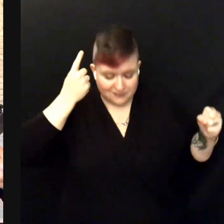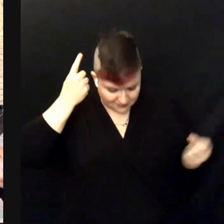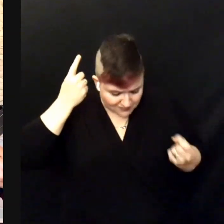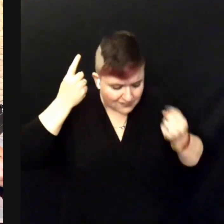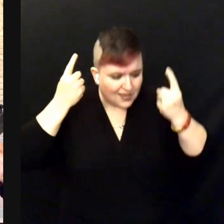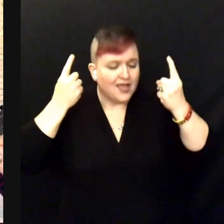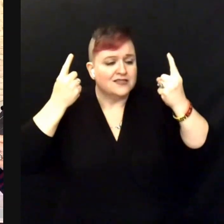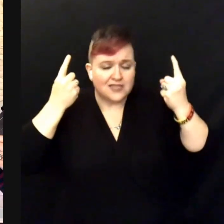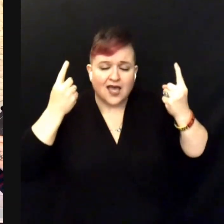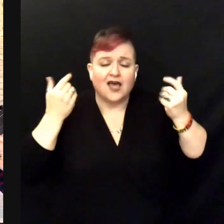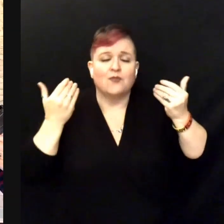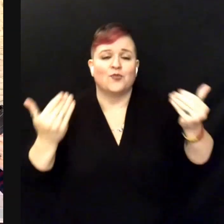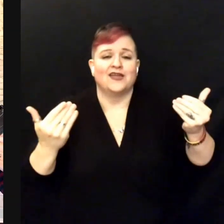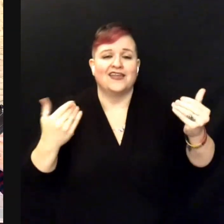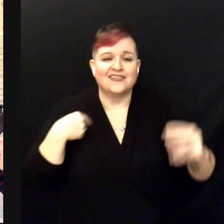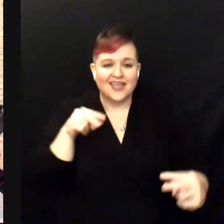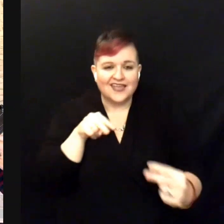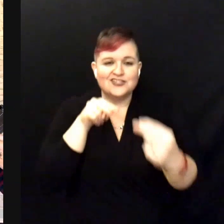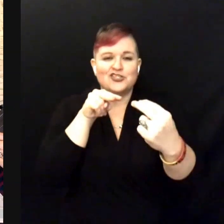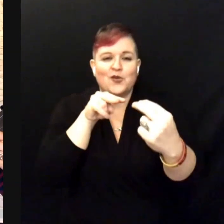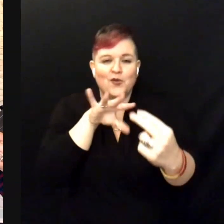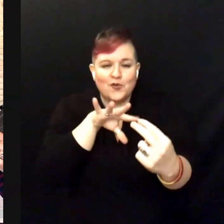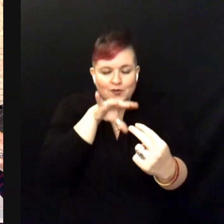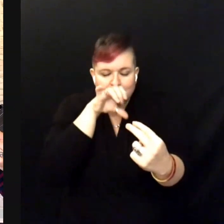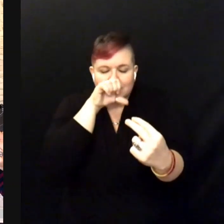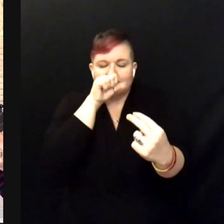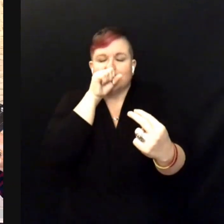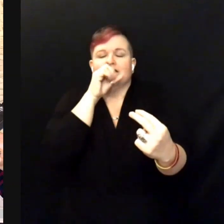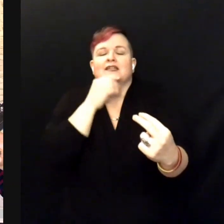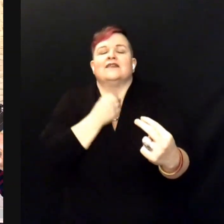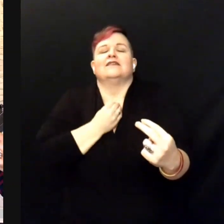And I'll breathe in you again